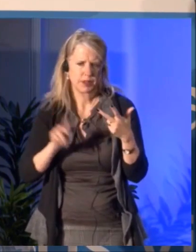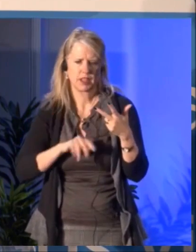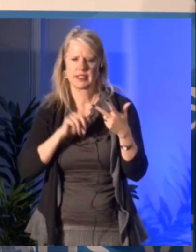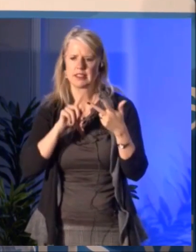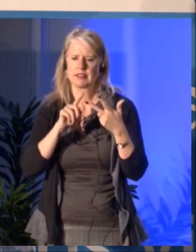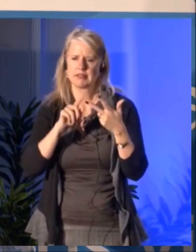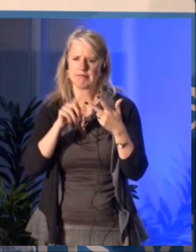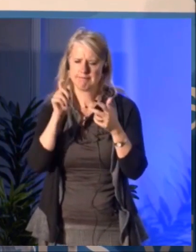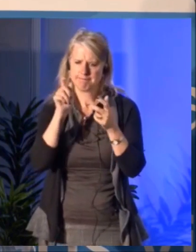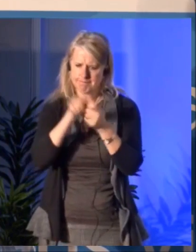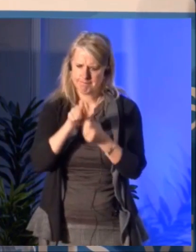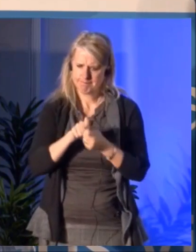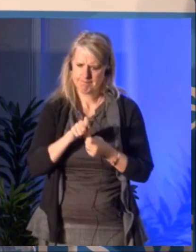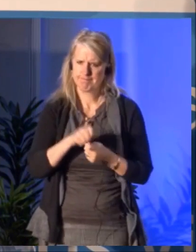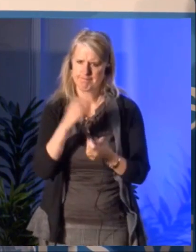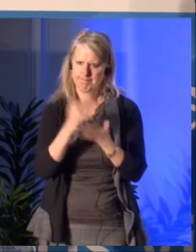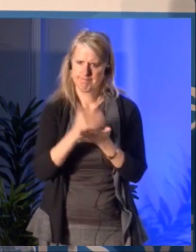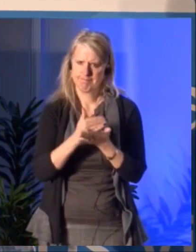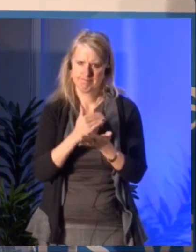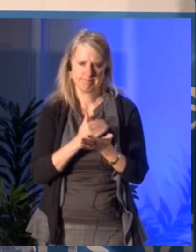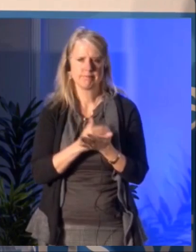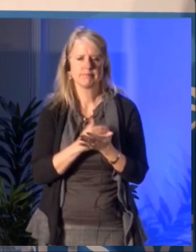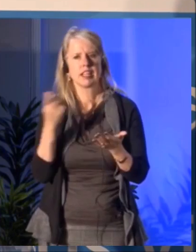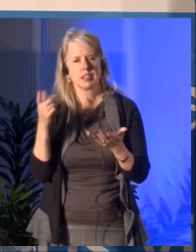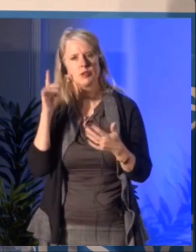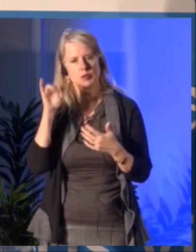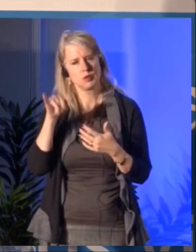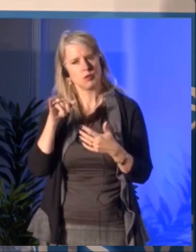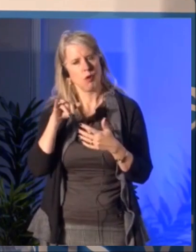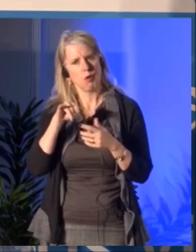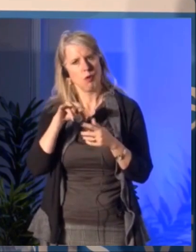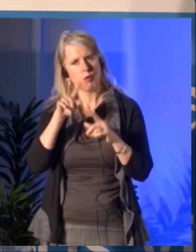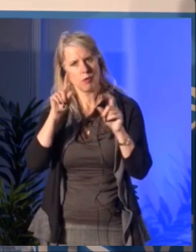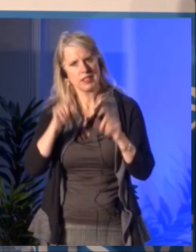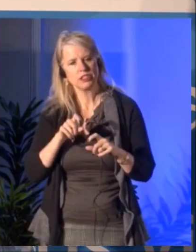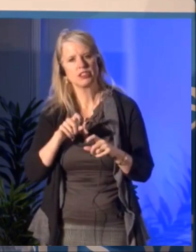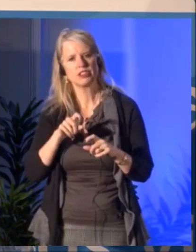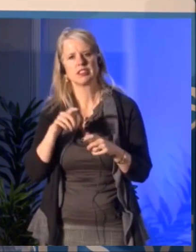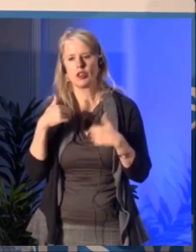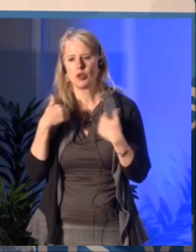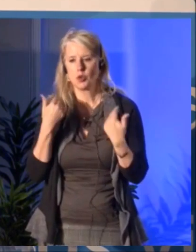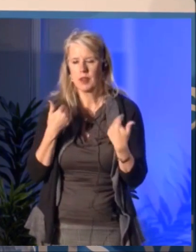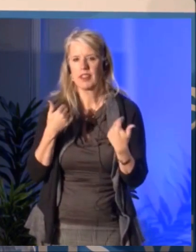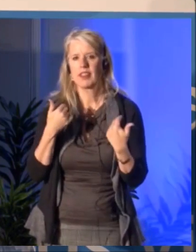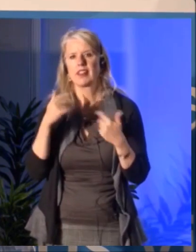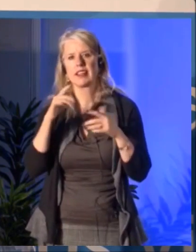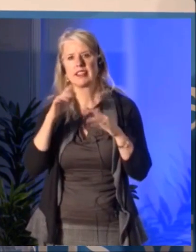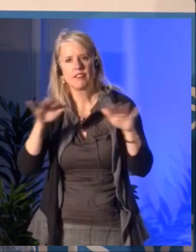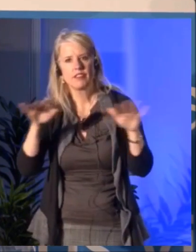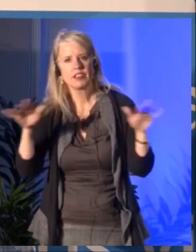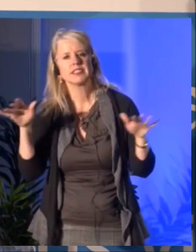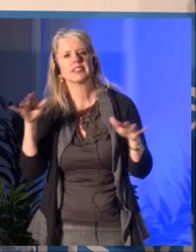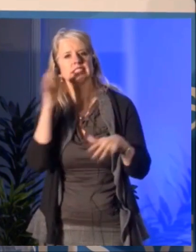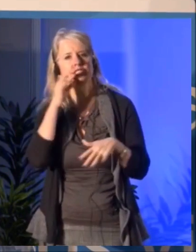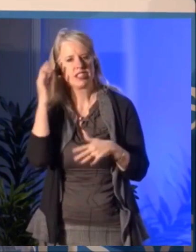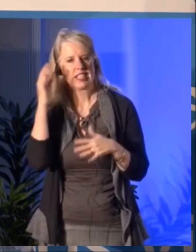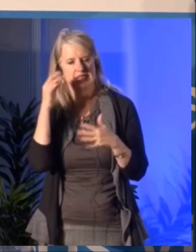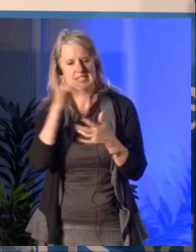So my hope is that we will see more openings. And also we have a very unique situation in Canada